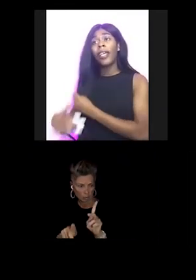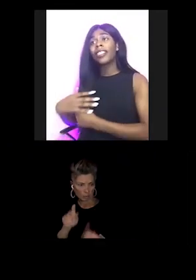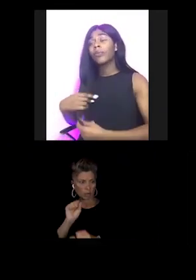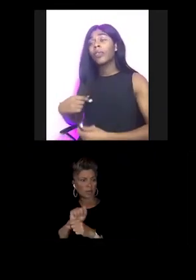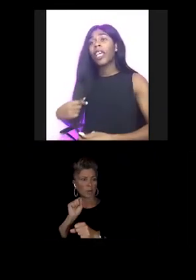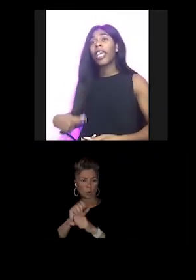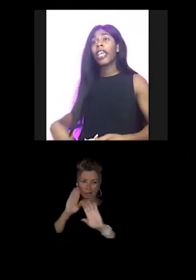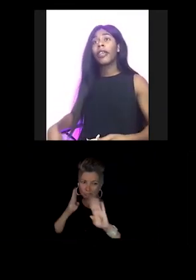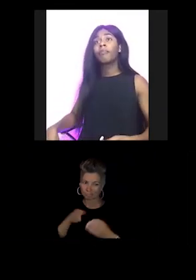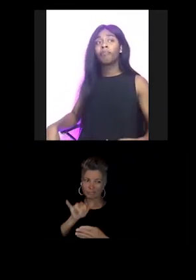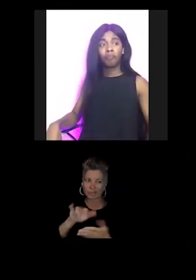It just became